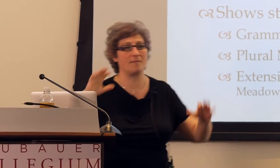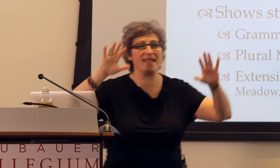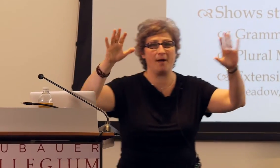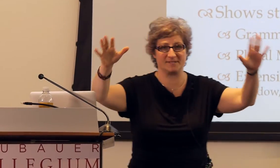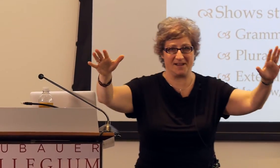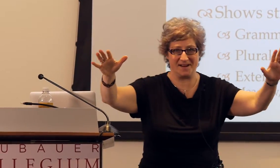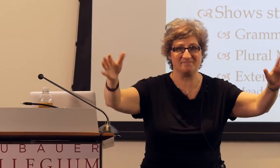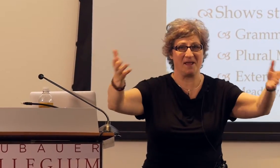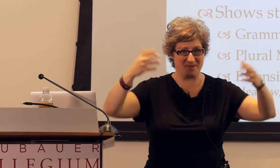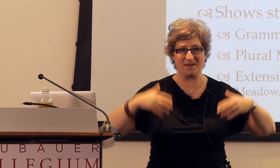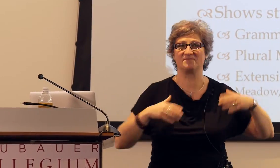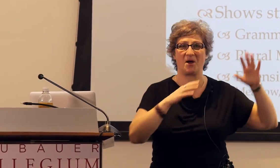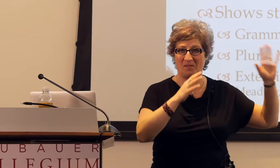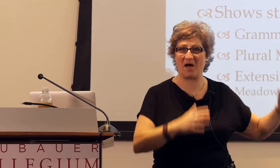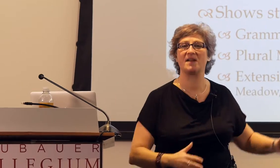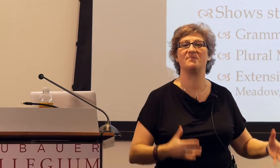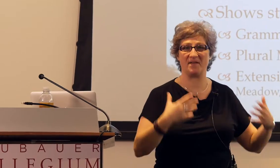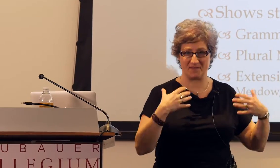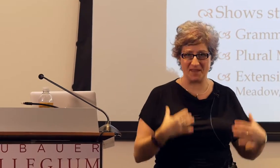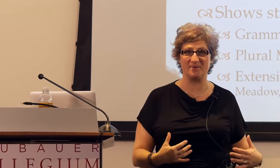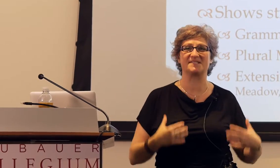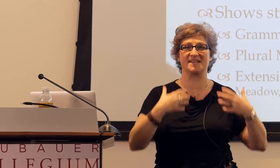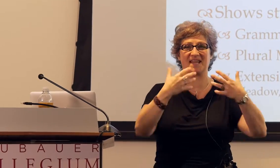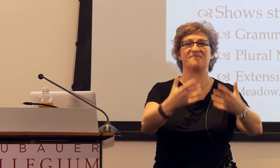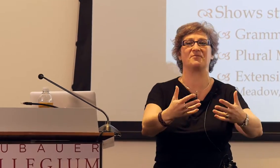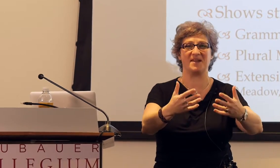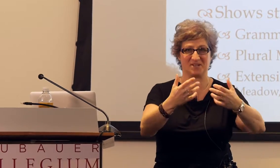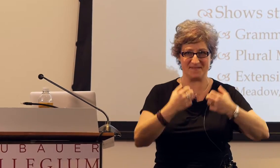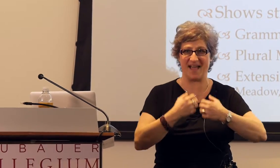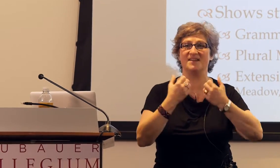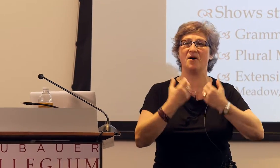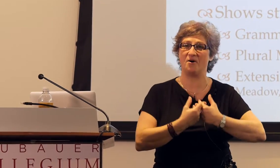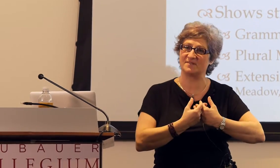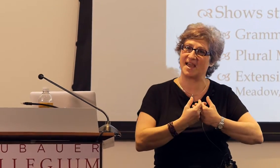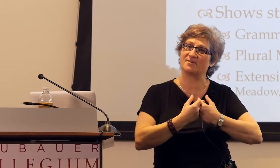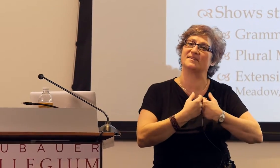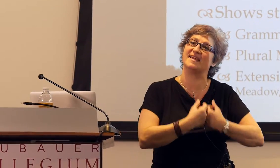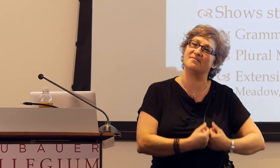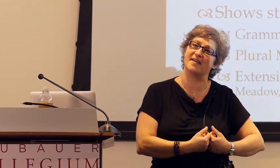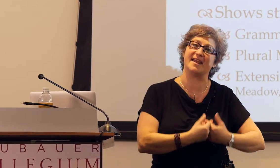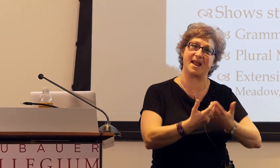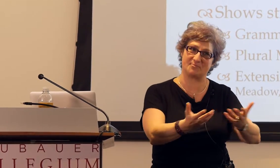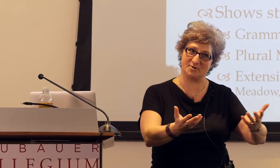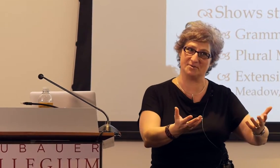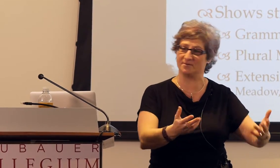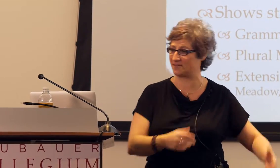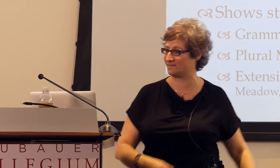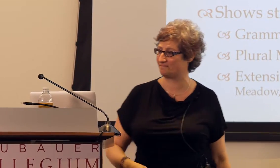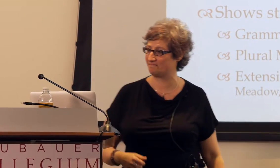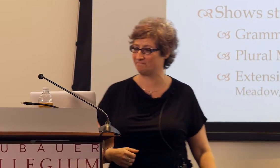from the outside. I'm gonna talk a lot about the linguistic information that homesigners innovate and produce.